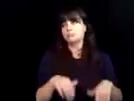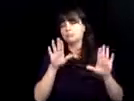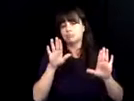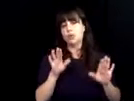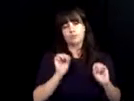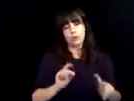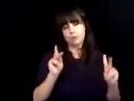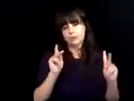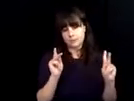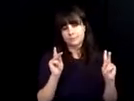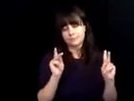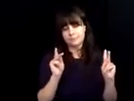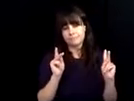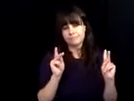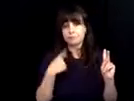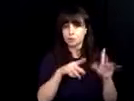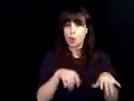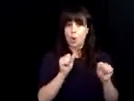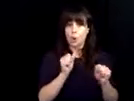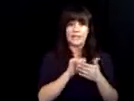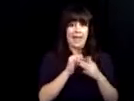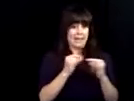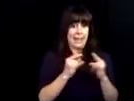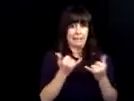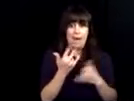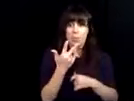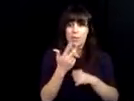how they work so we do the physics and the science and the math